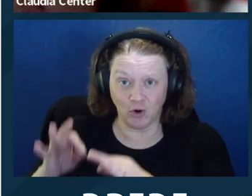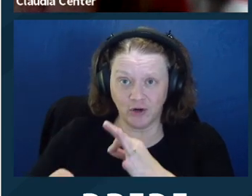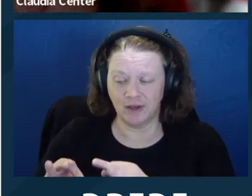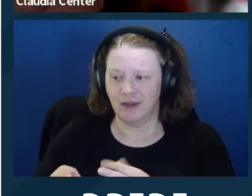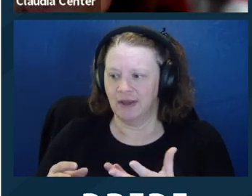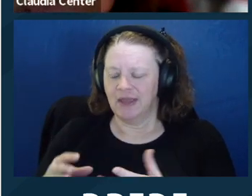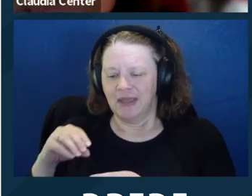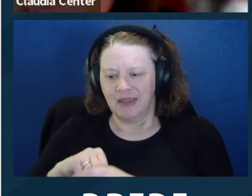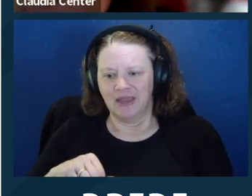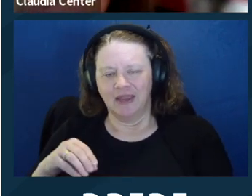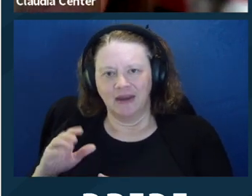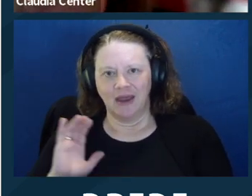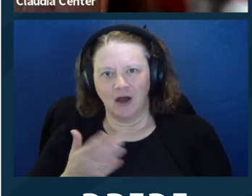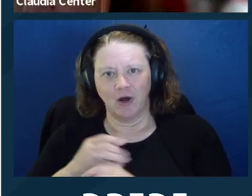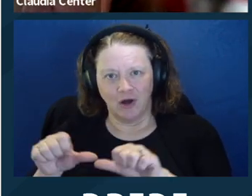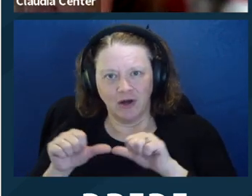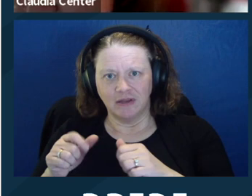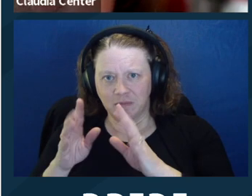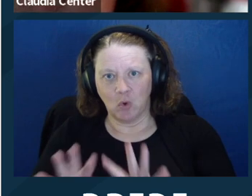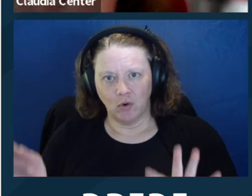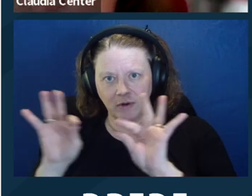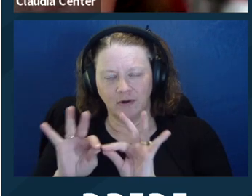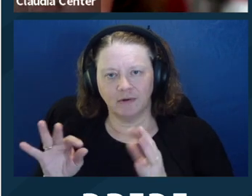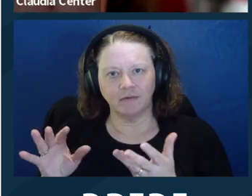there are protections for clients with mental disabilities so it is in the client's interest